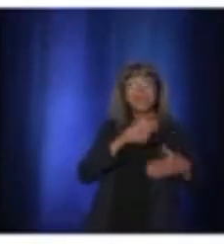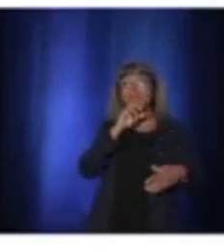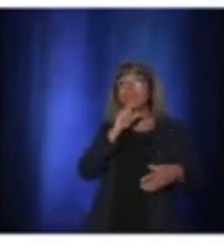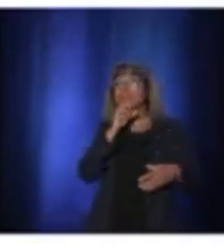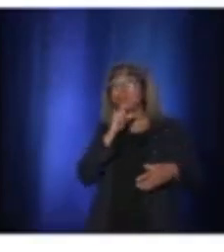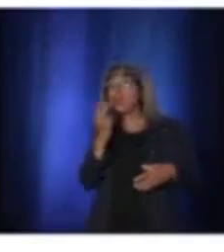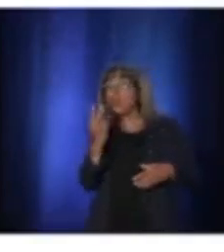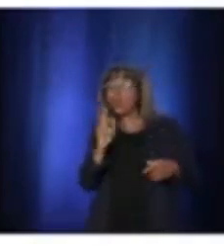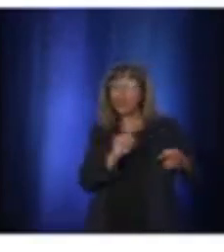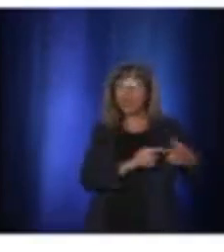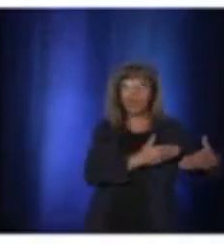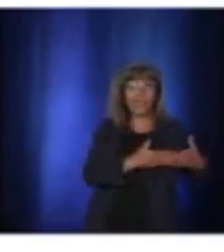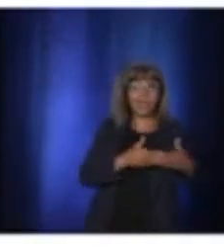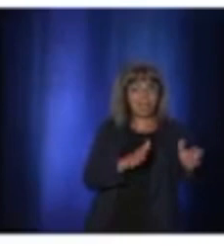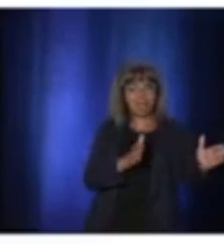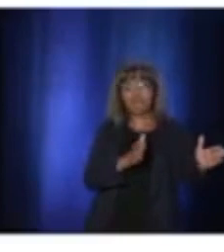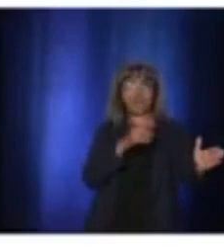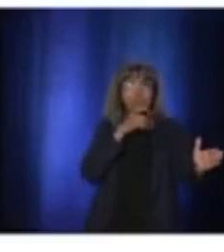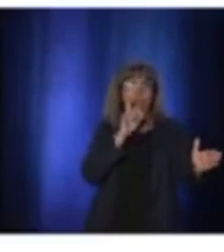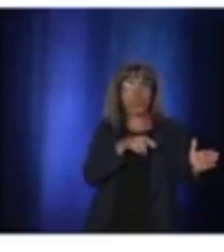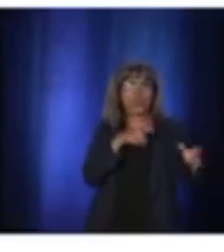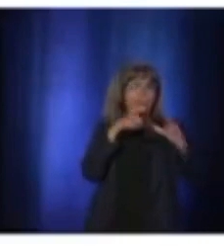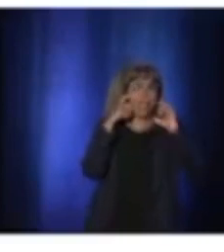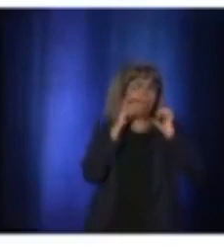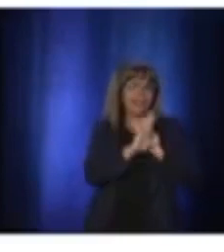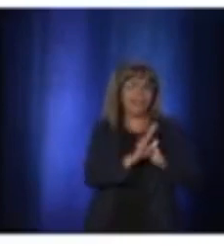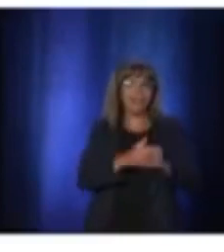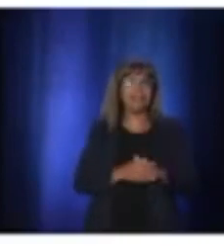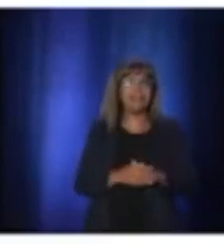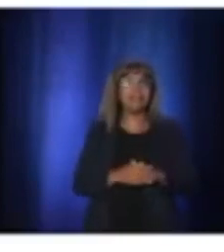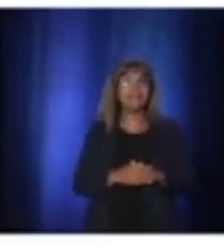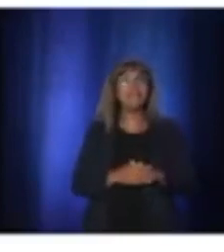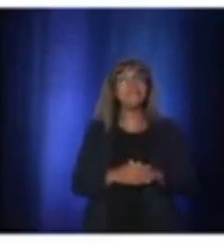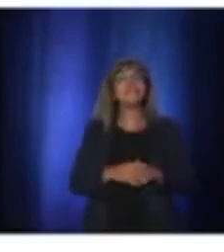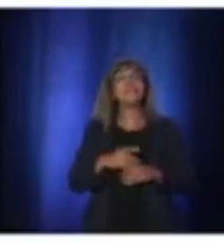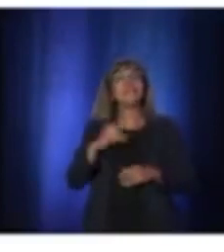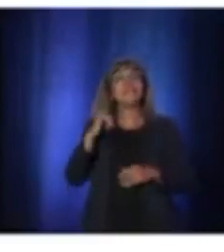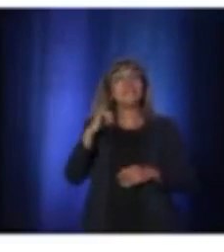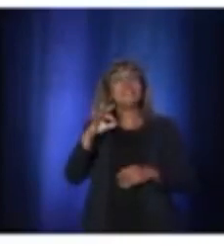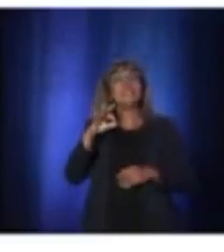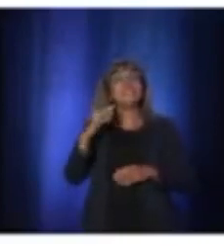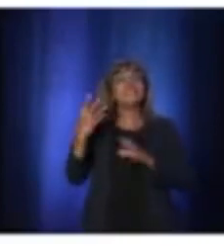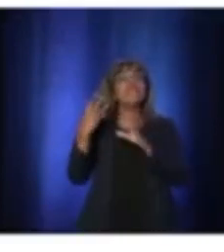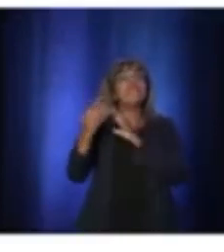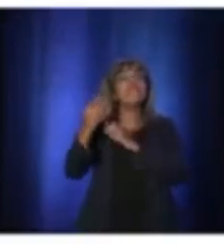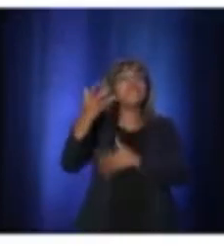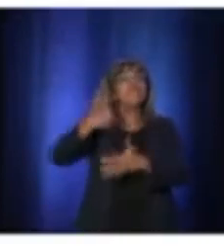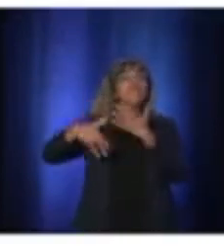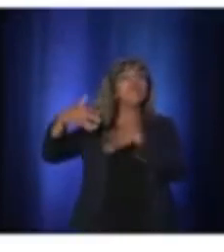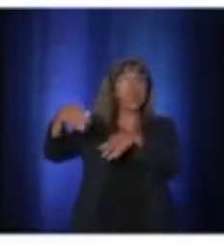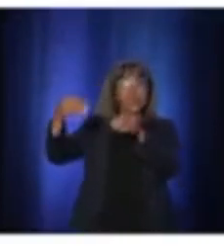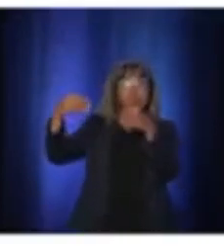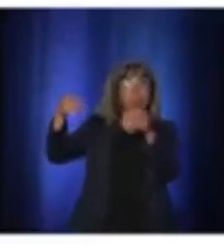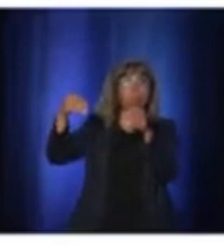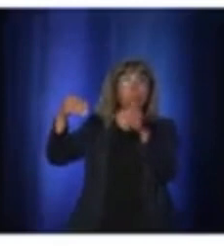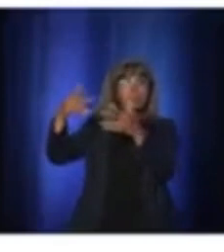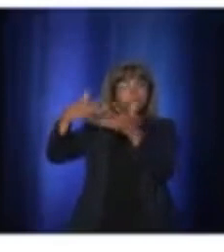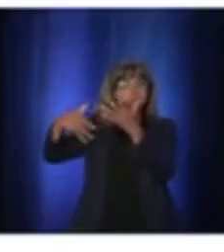As for shops and in other public places, we continue to strongly recommend